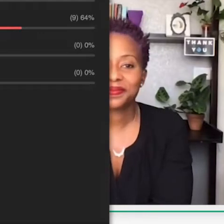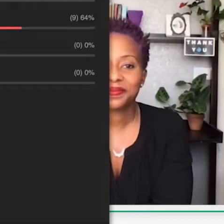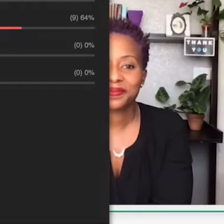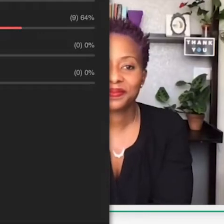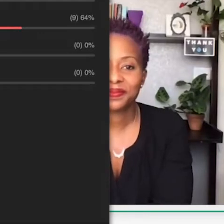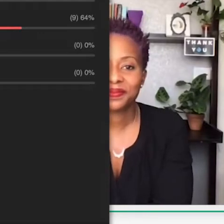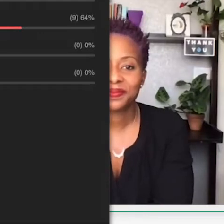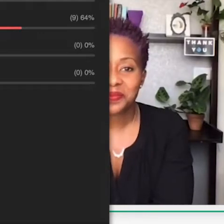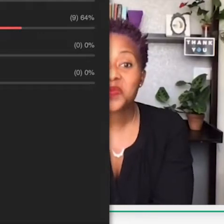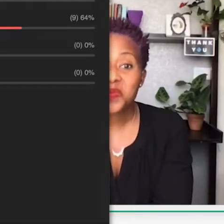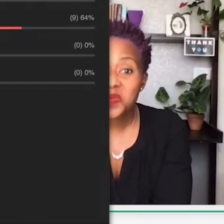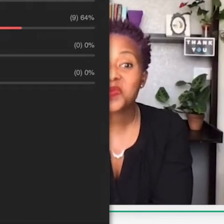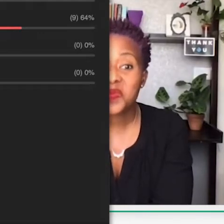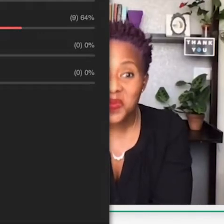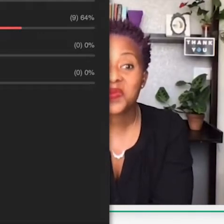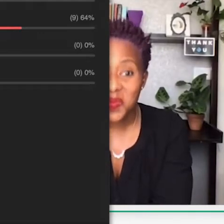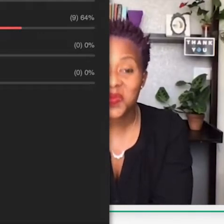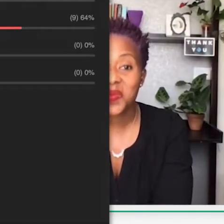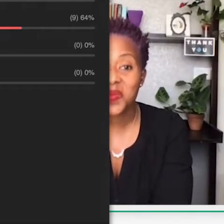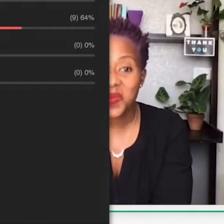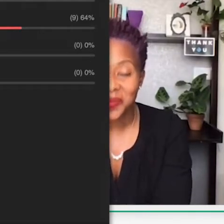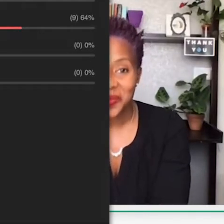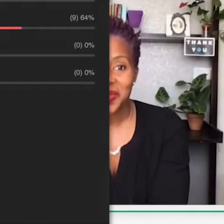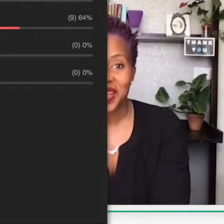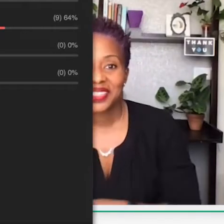the results of the poll. And, wow,